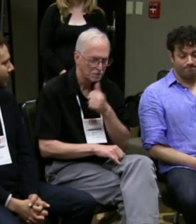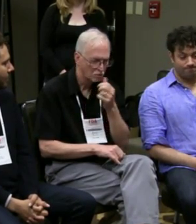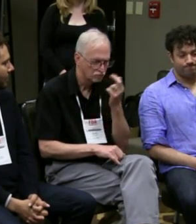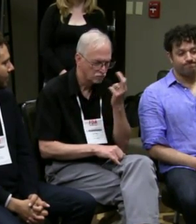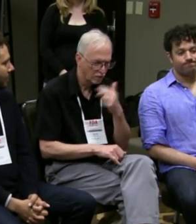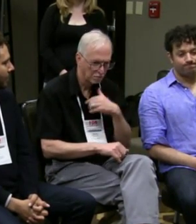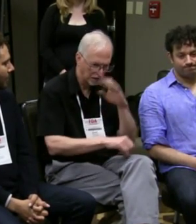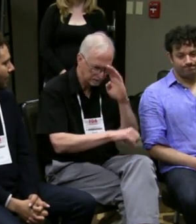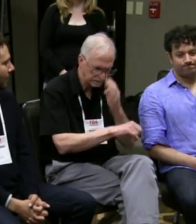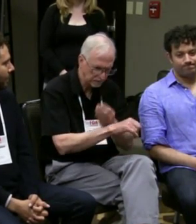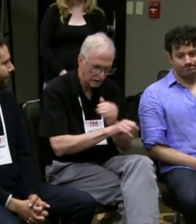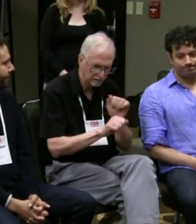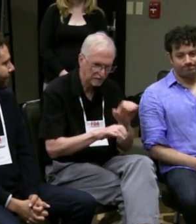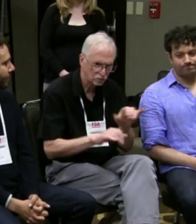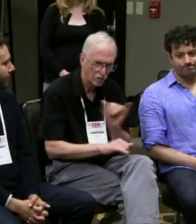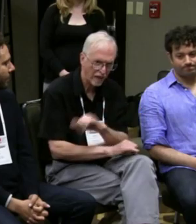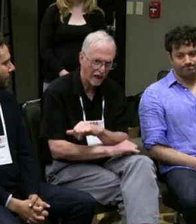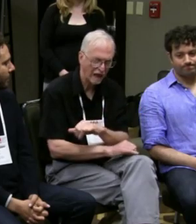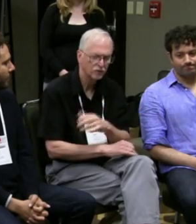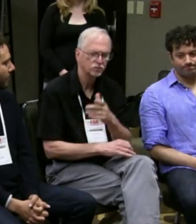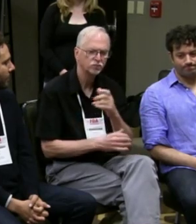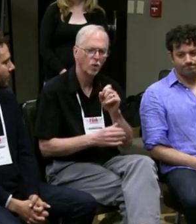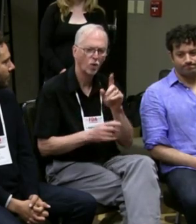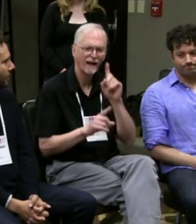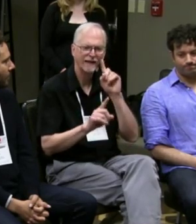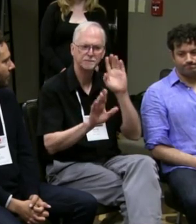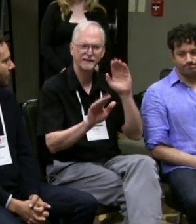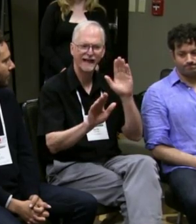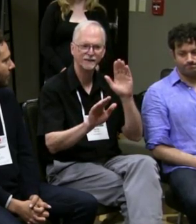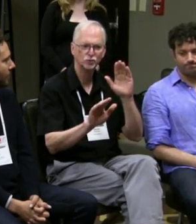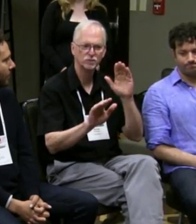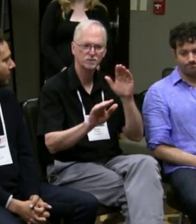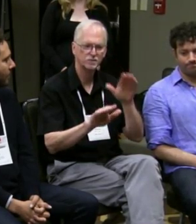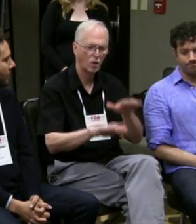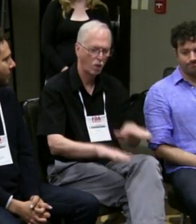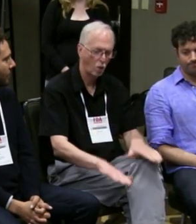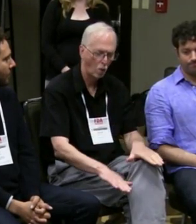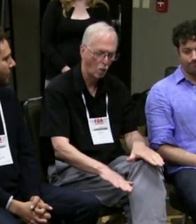could do do that, or I didn't realize that my son could do that.